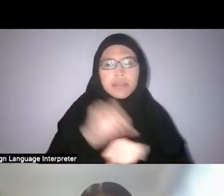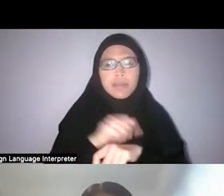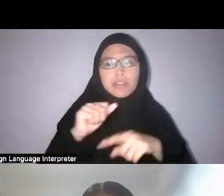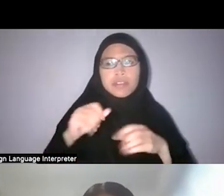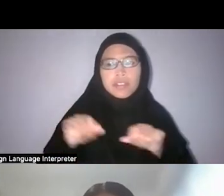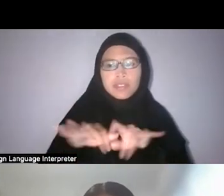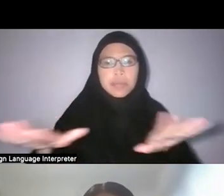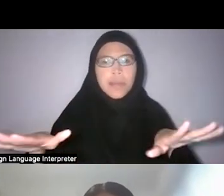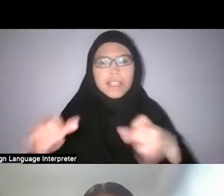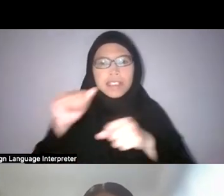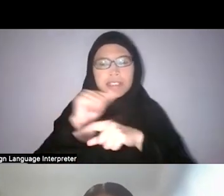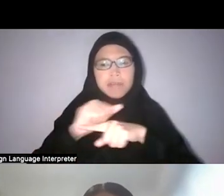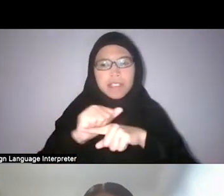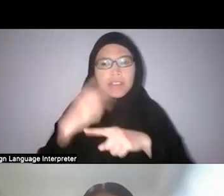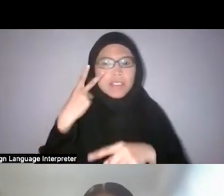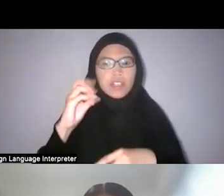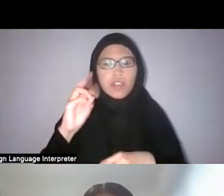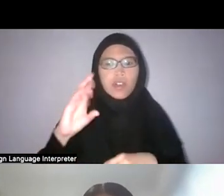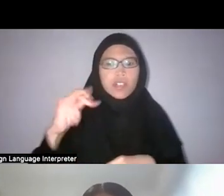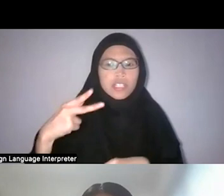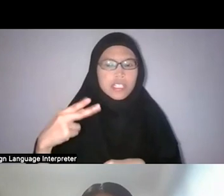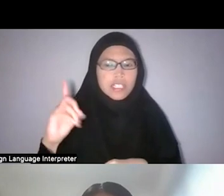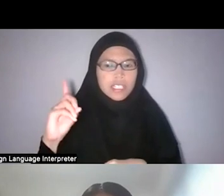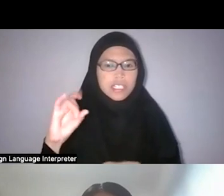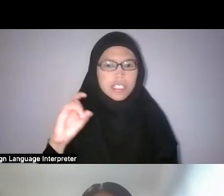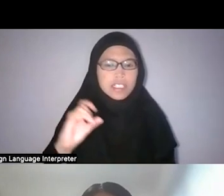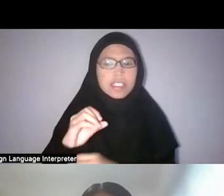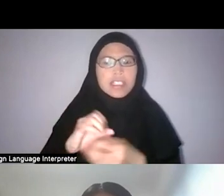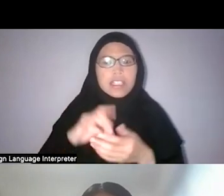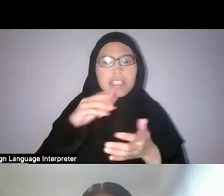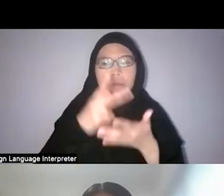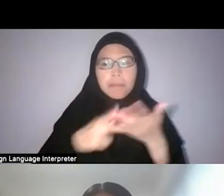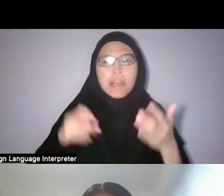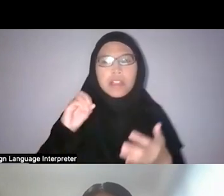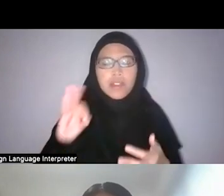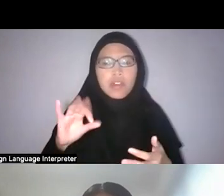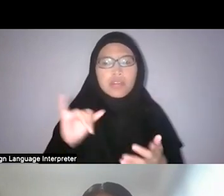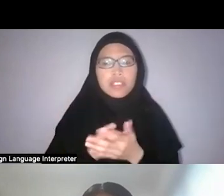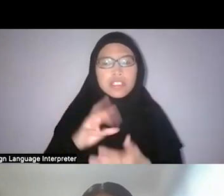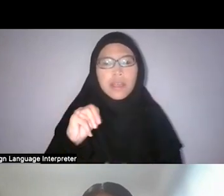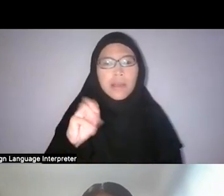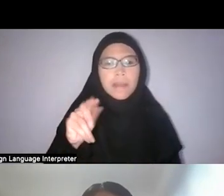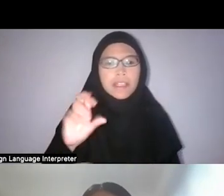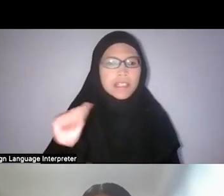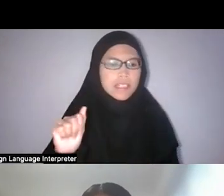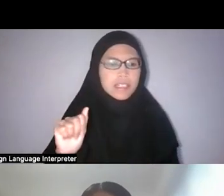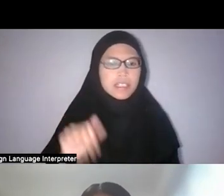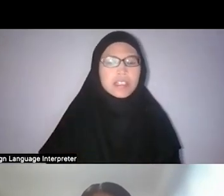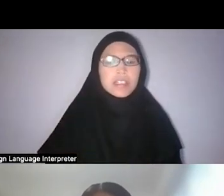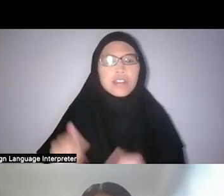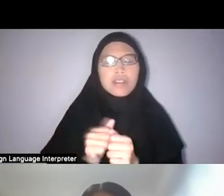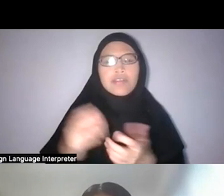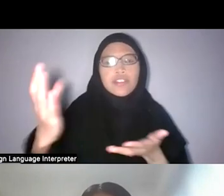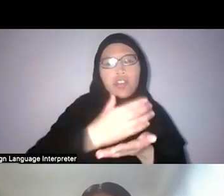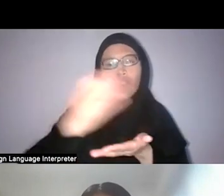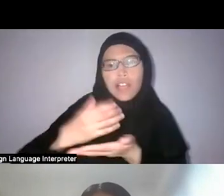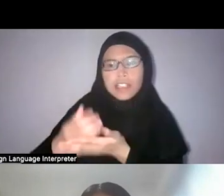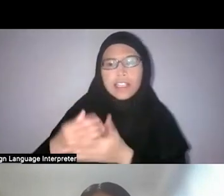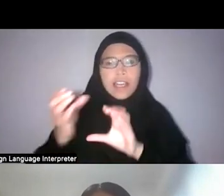seeing the orchid as part of this mania with collecting and creating new hybrids,